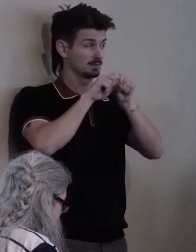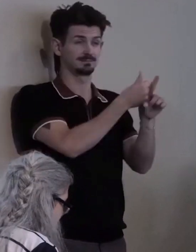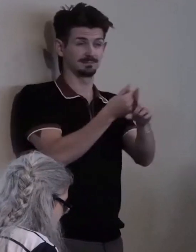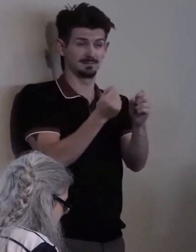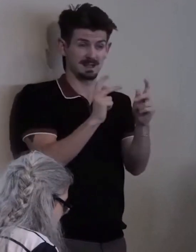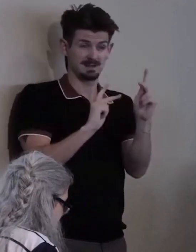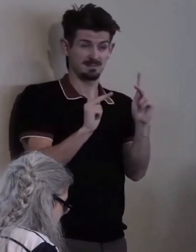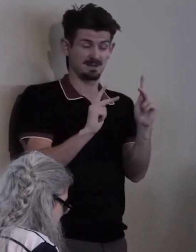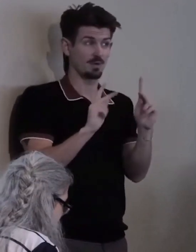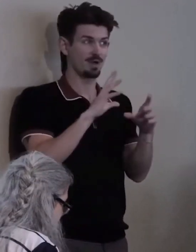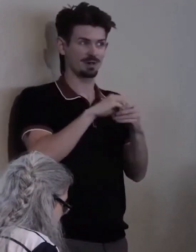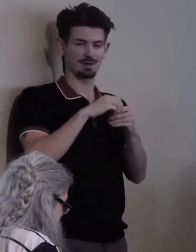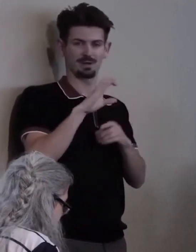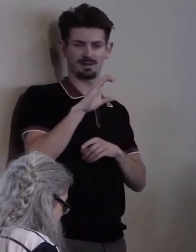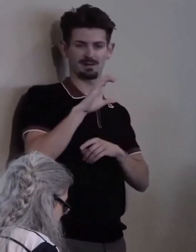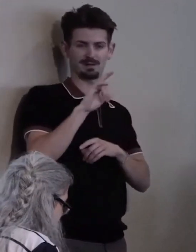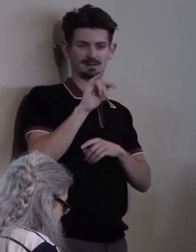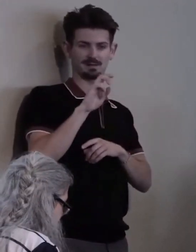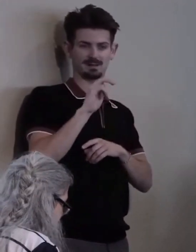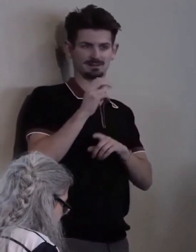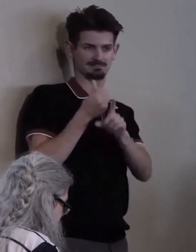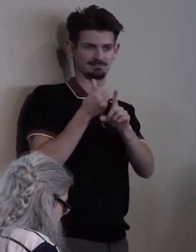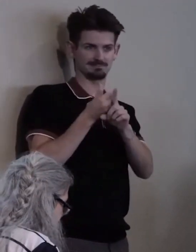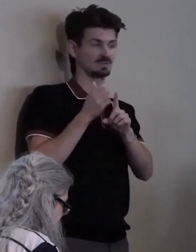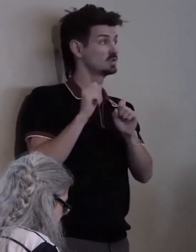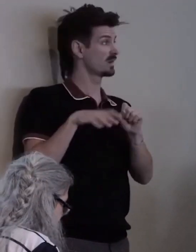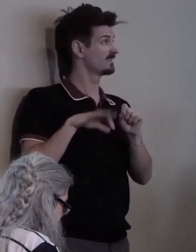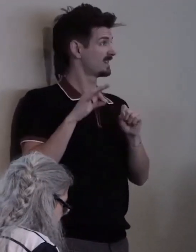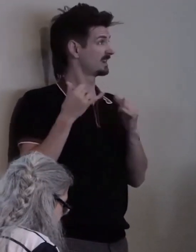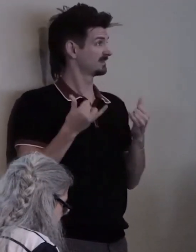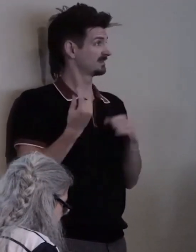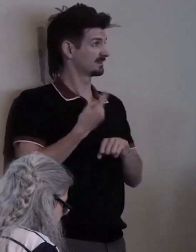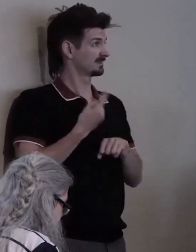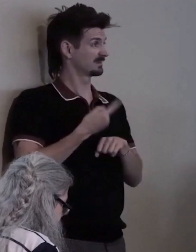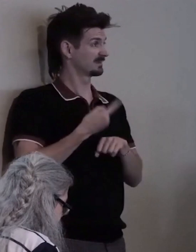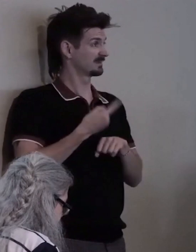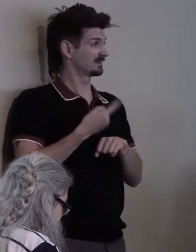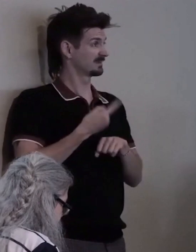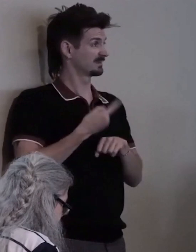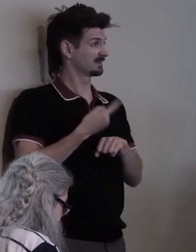Today, they can be found in the Denver Public Library.